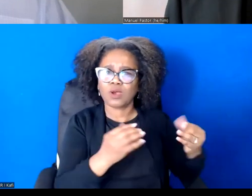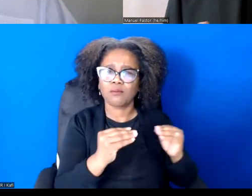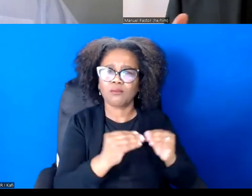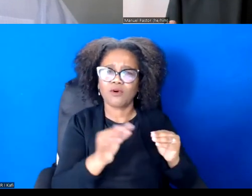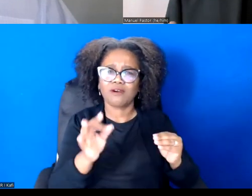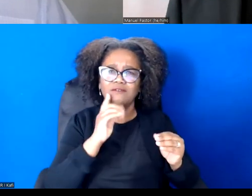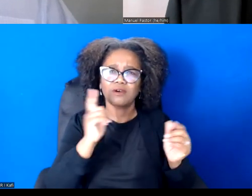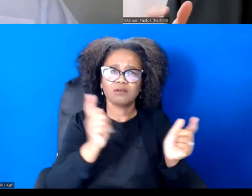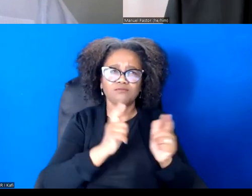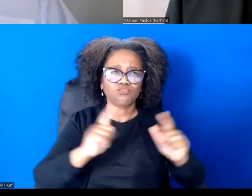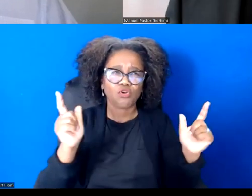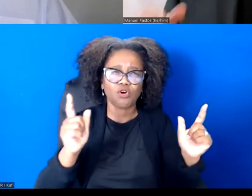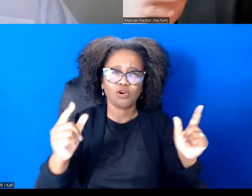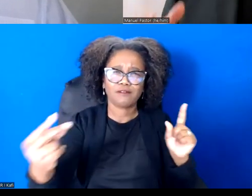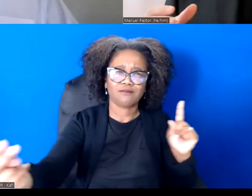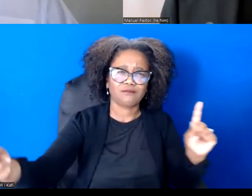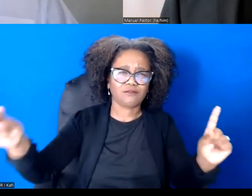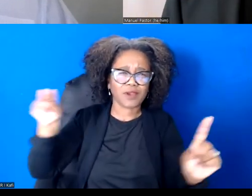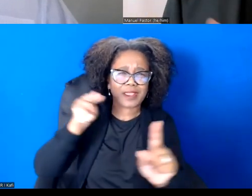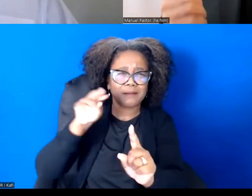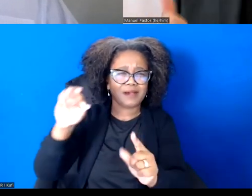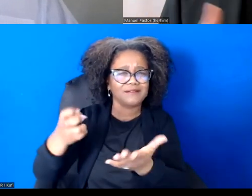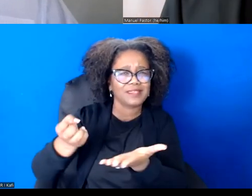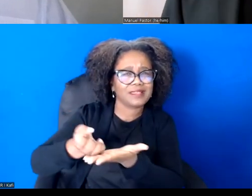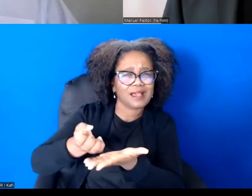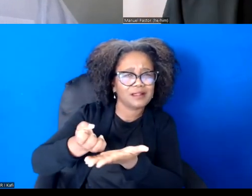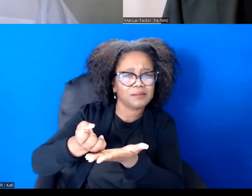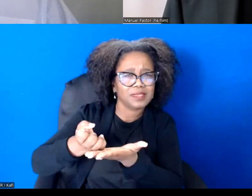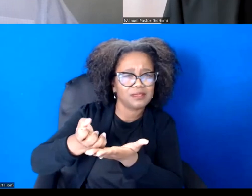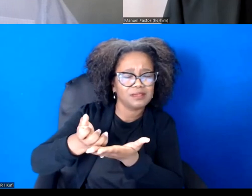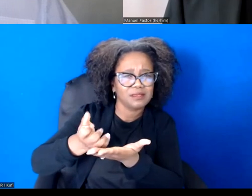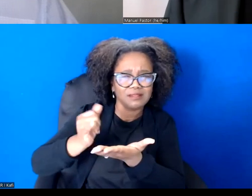that could really deliver for all. And this book is the product of that.